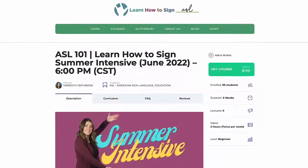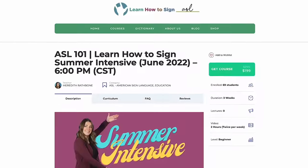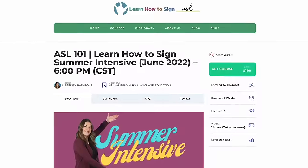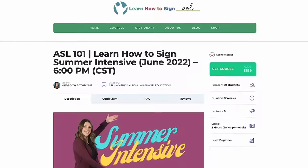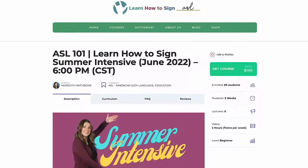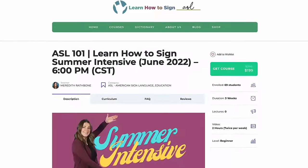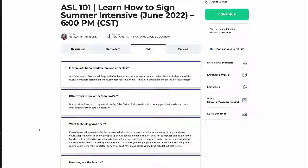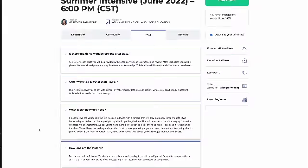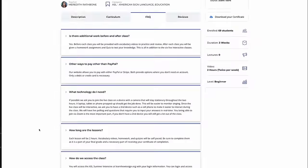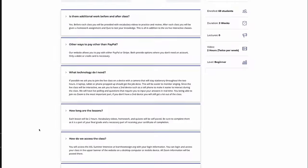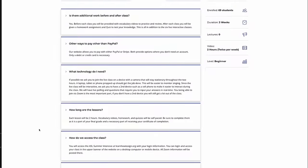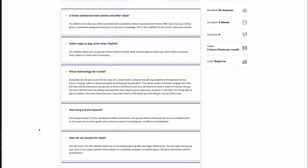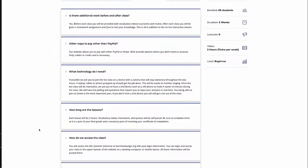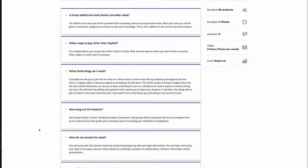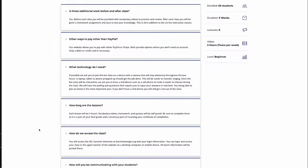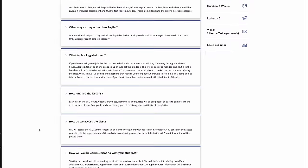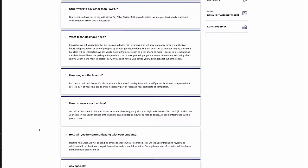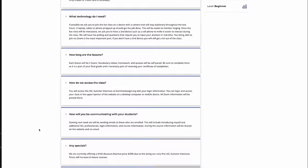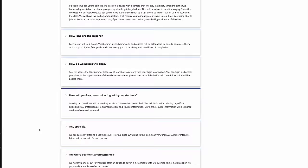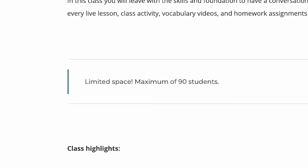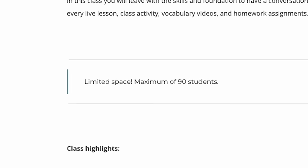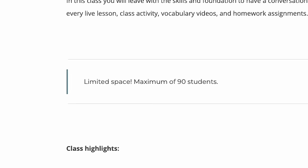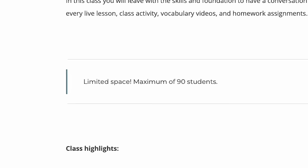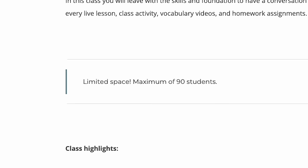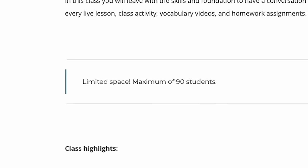Now let's learn about basic questions and responses.